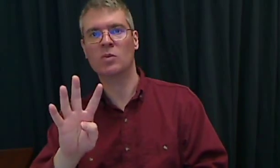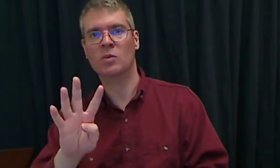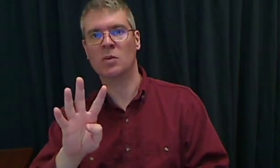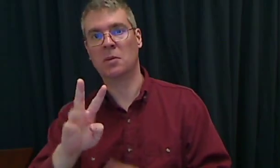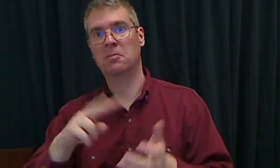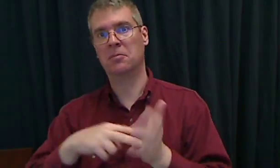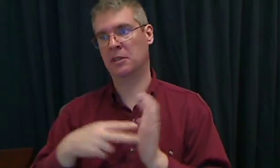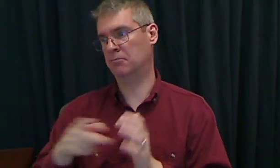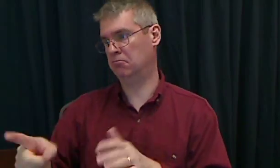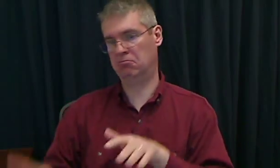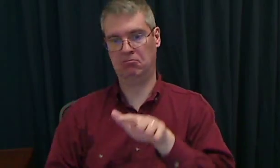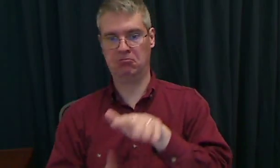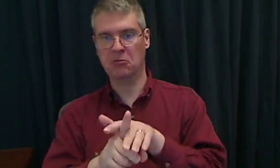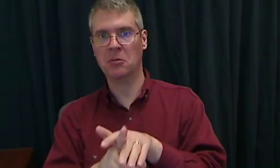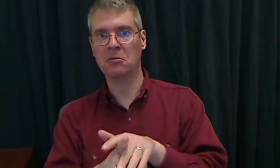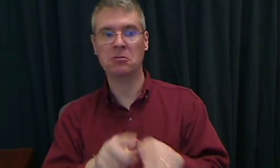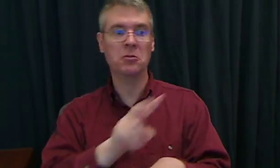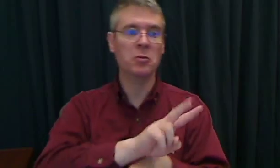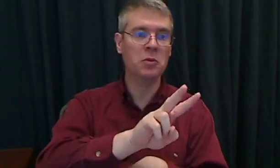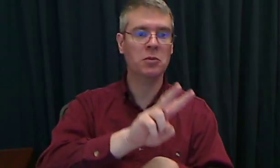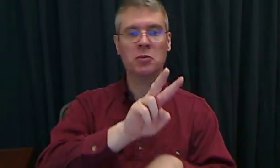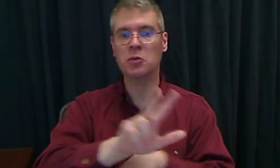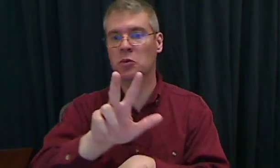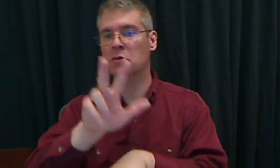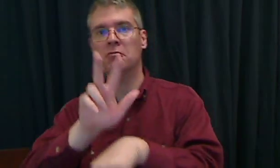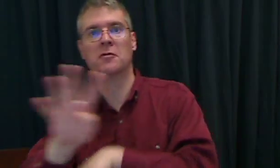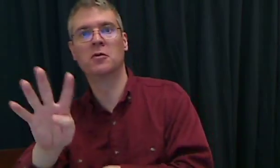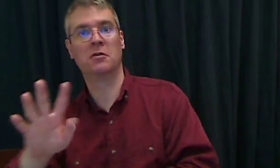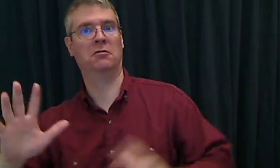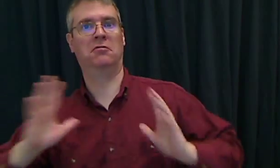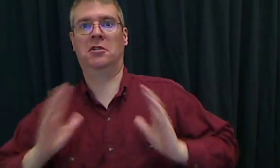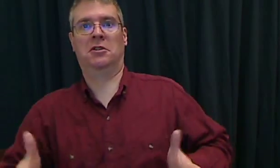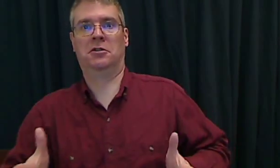It means whatever time they show up, whether it's 2:00, 3:00, or 4:00, it's all fine.